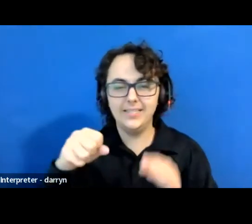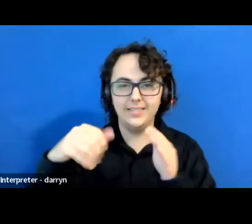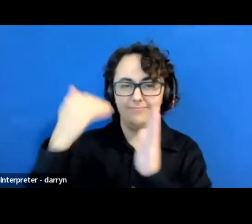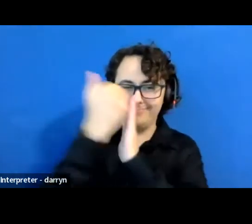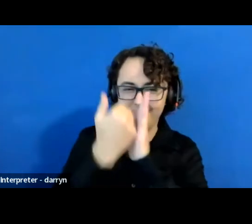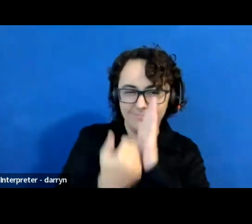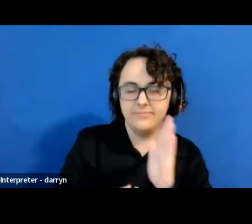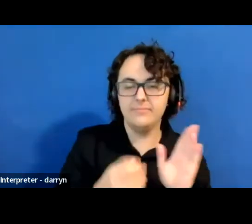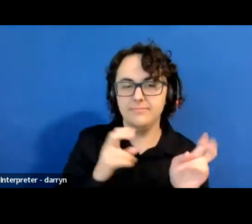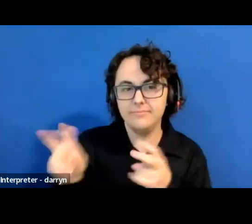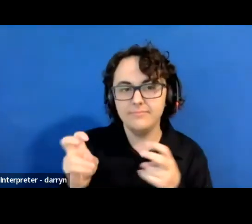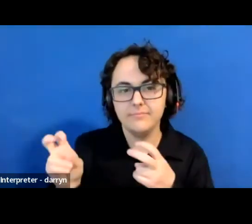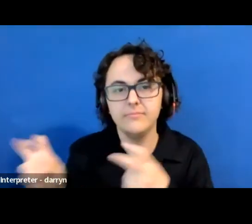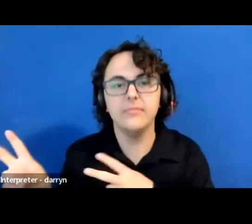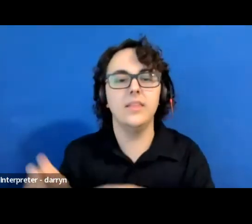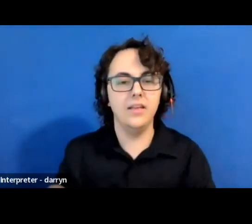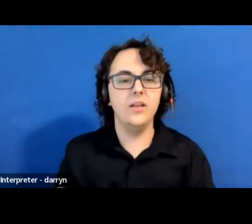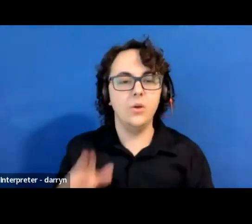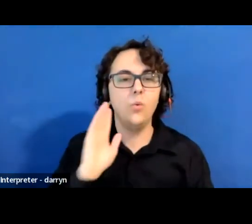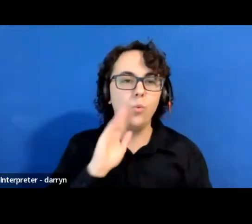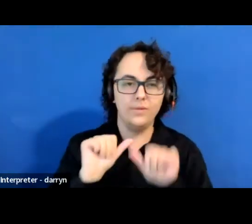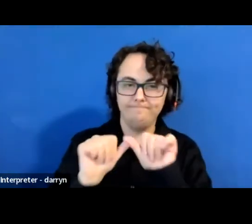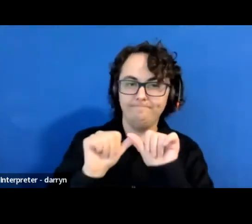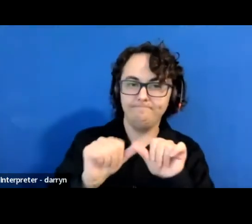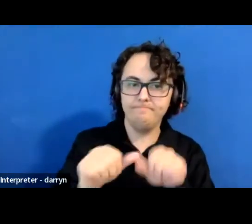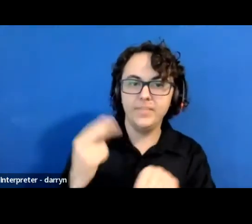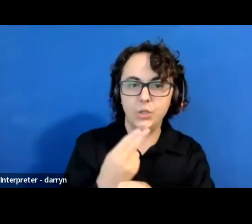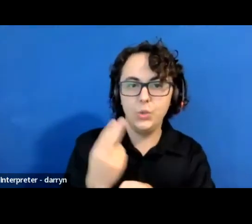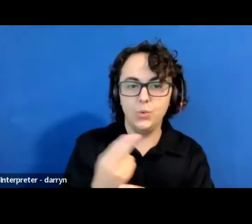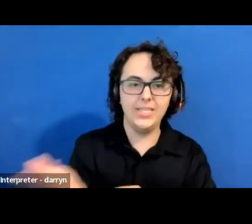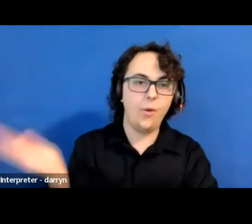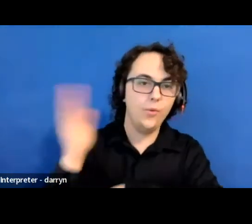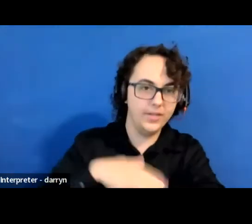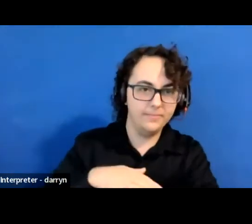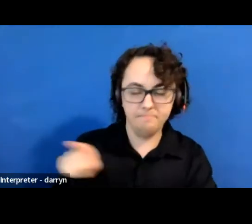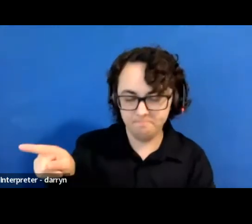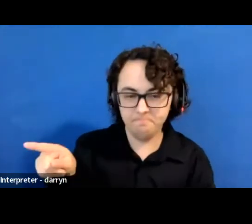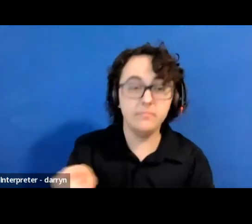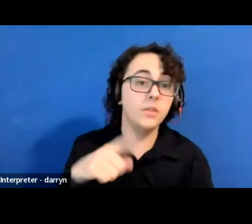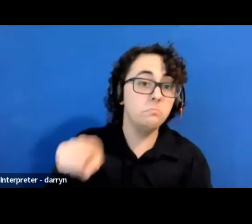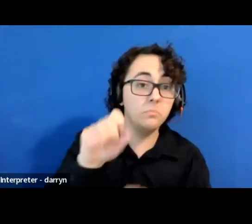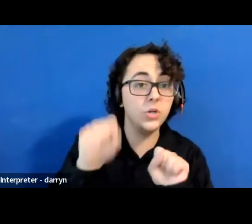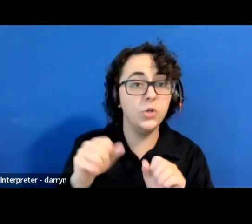And we'll continue to use it over the course of the day, but you can do, you can actually click on the plus sign